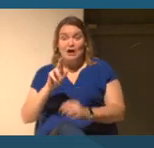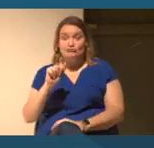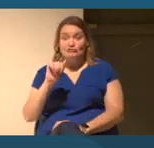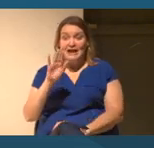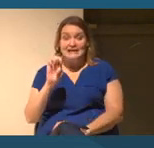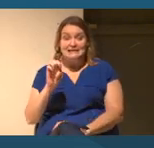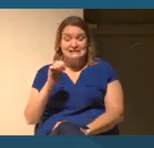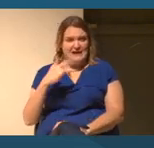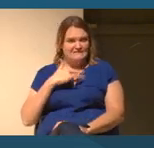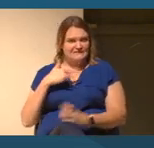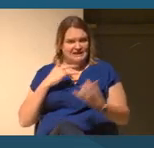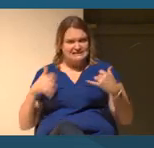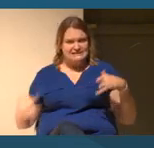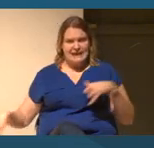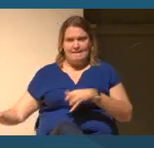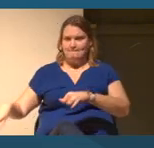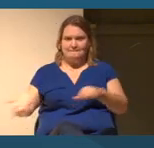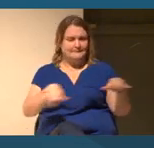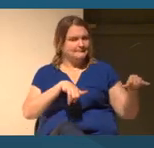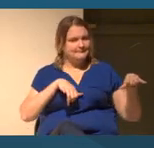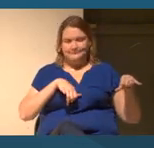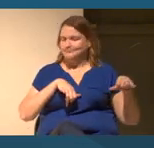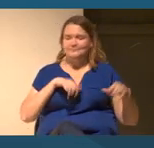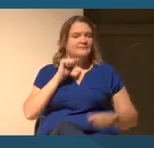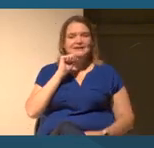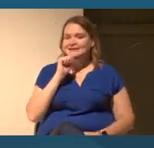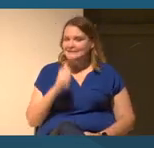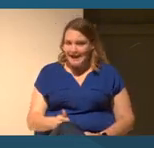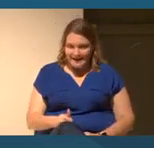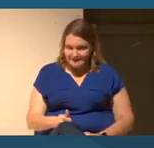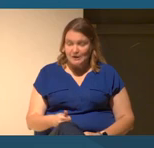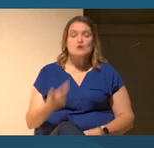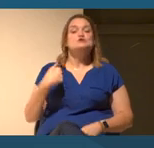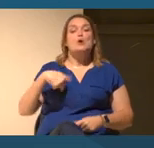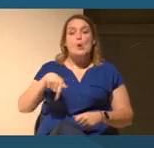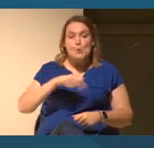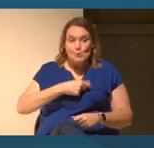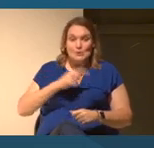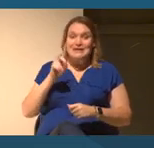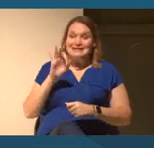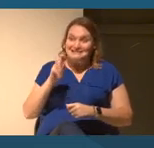We recognize that early on that was based on research, that was based on conversations